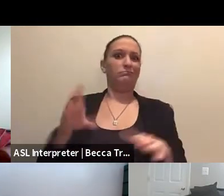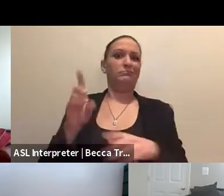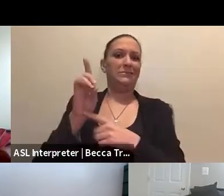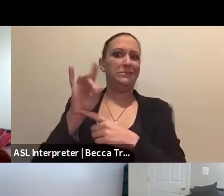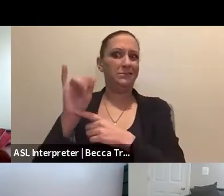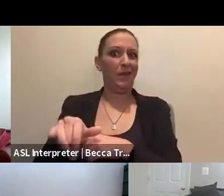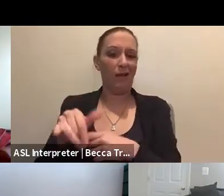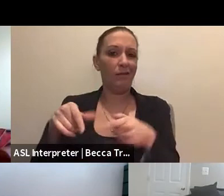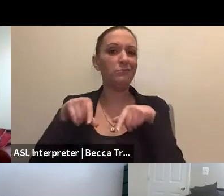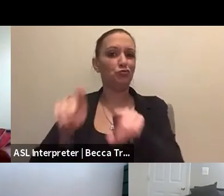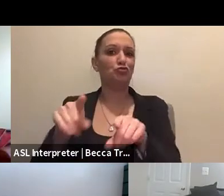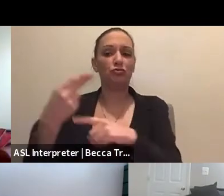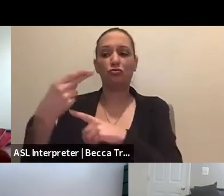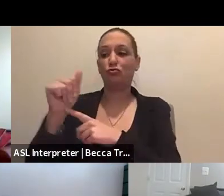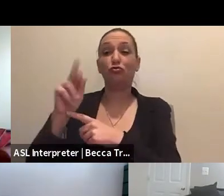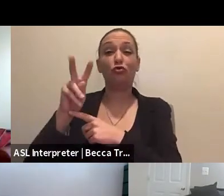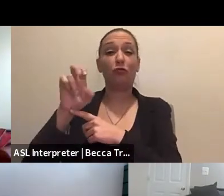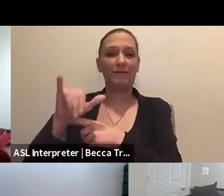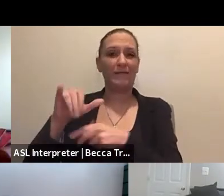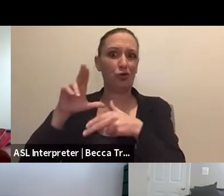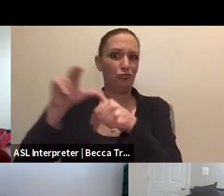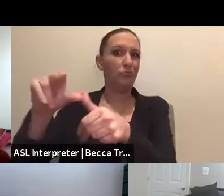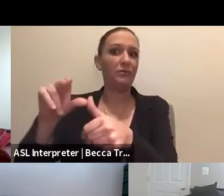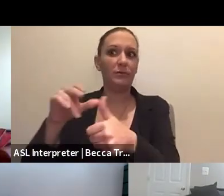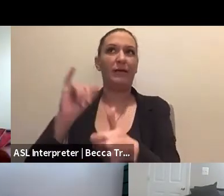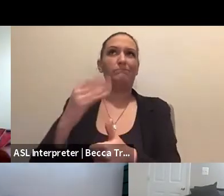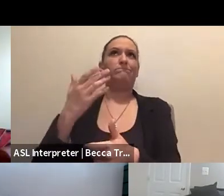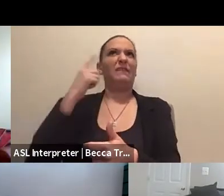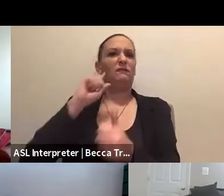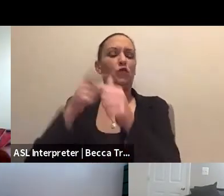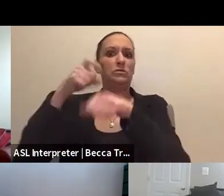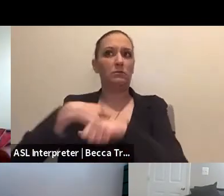We did it during Harvey, was probably the first time that I remember us doing specific videos